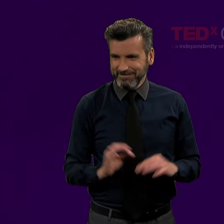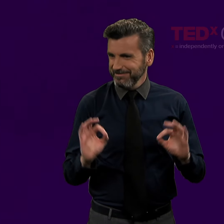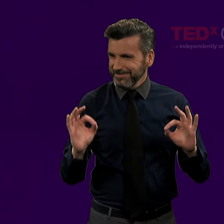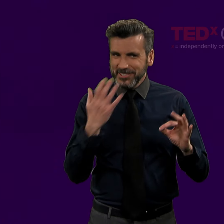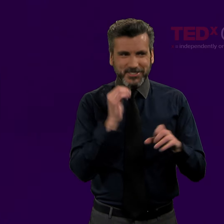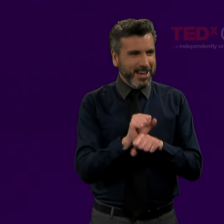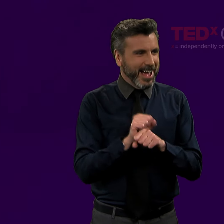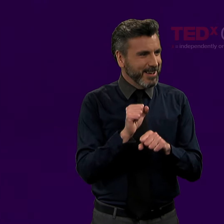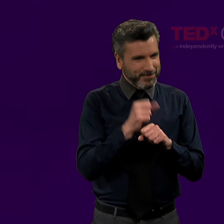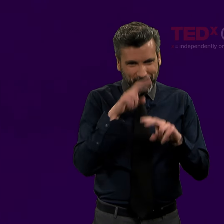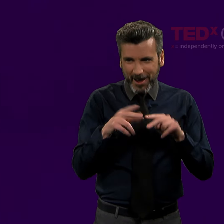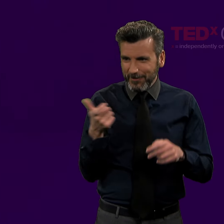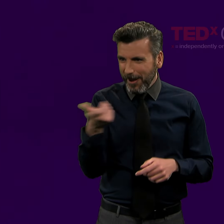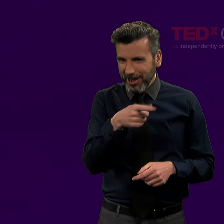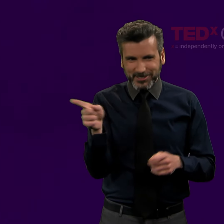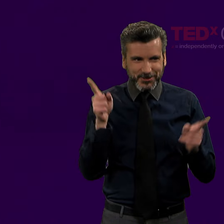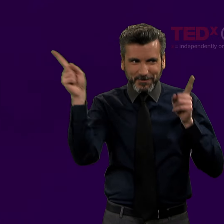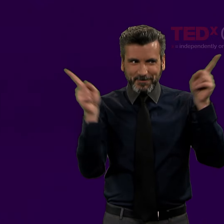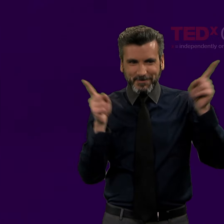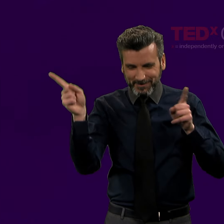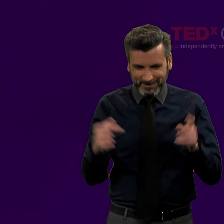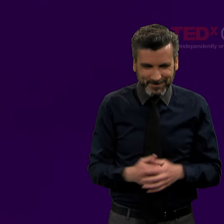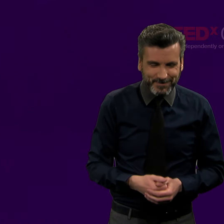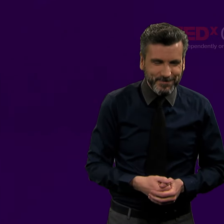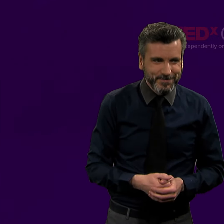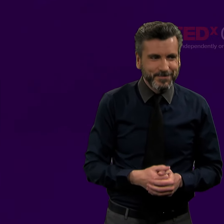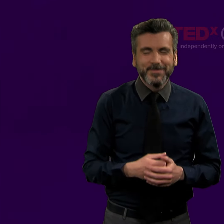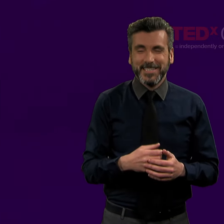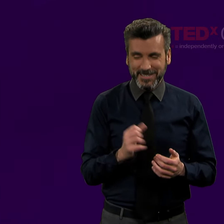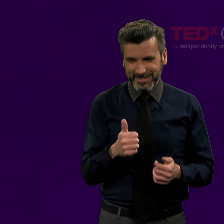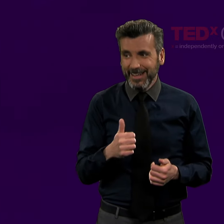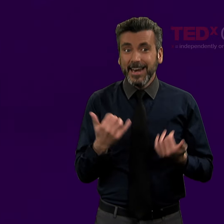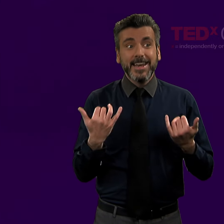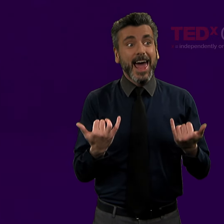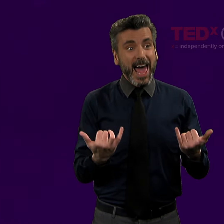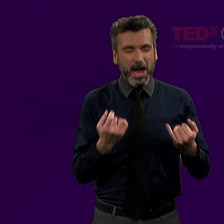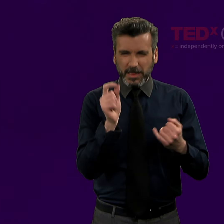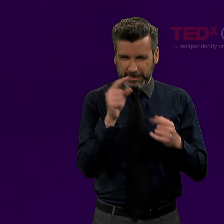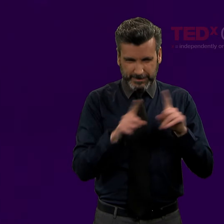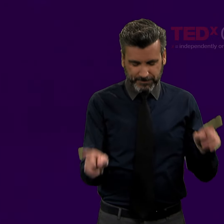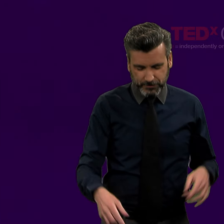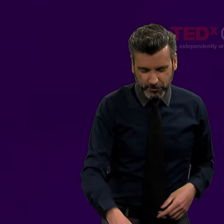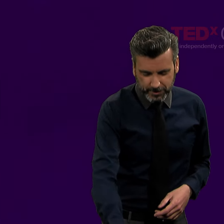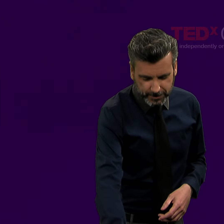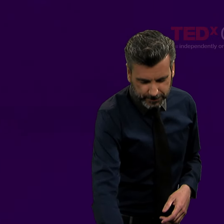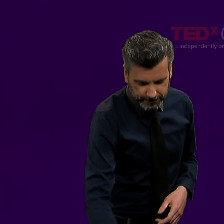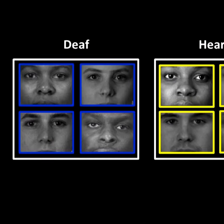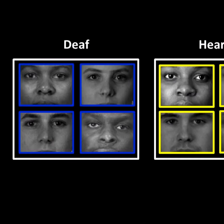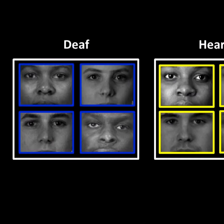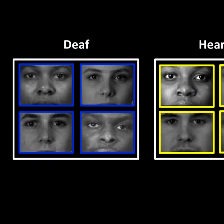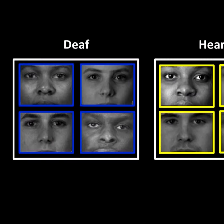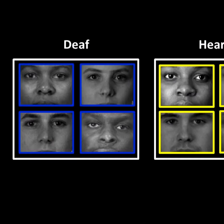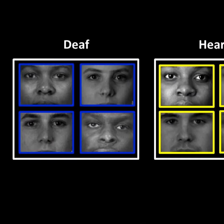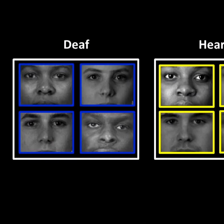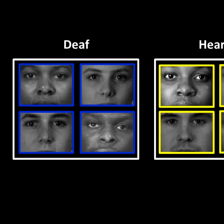Well done, everybody! It was quite fun to watch you all pointing into empty space. So now let's play with another idea.